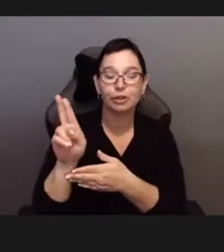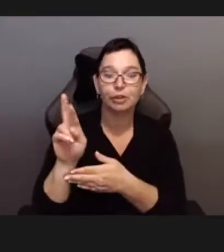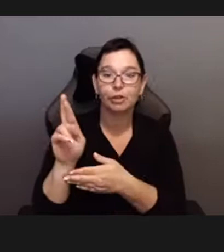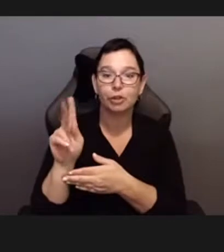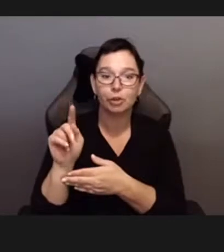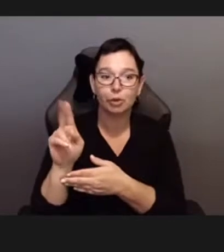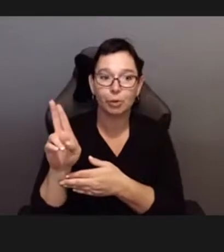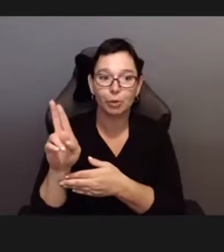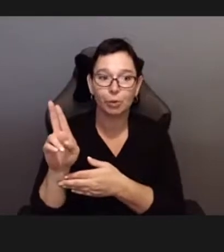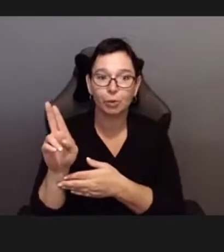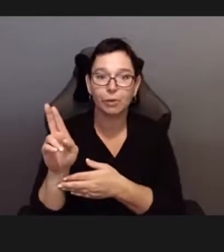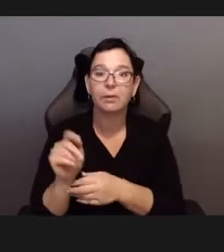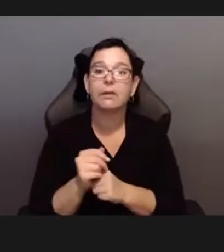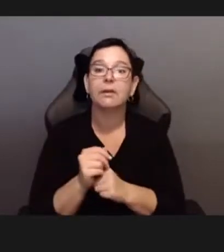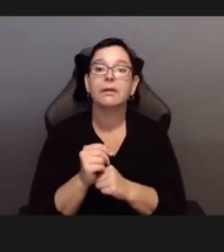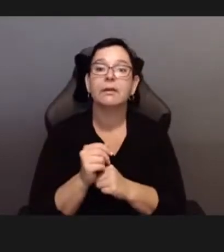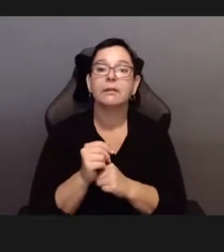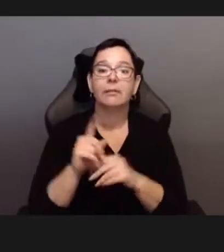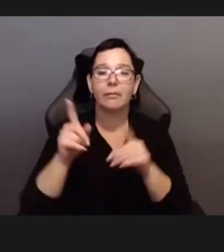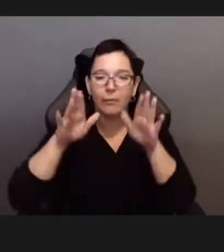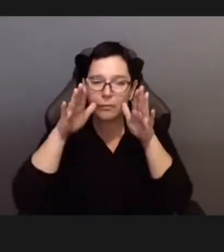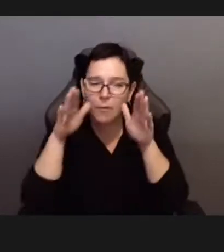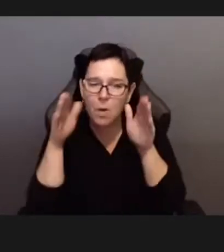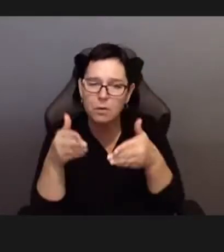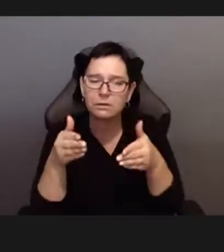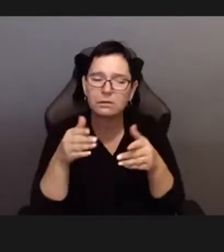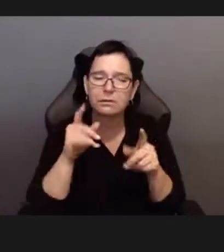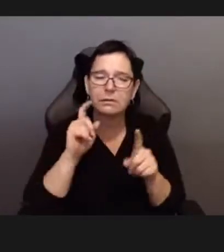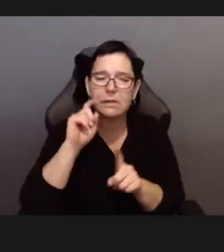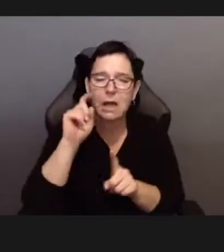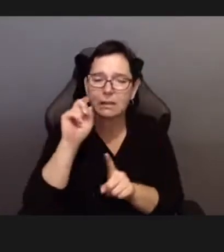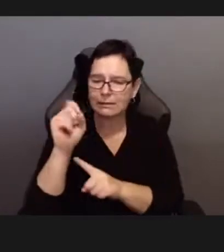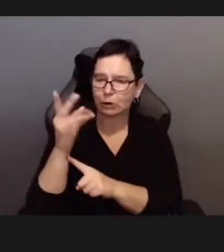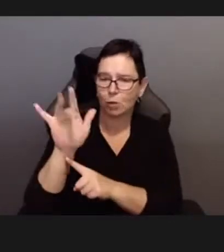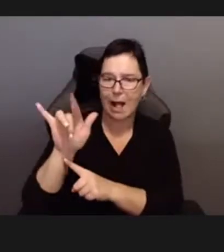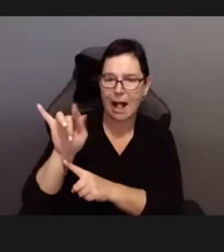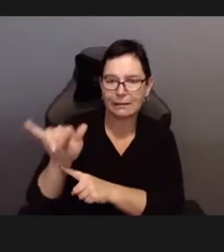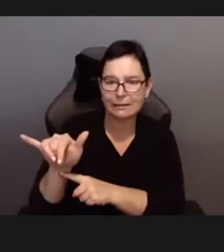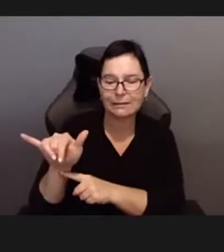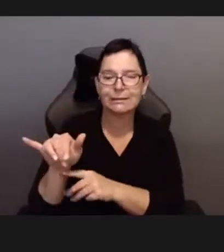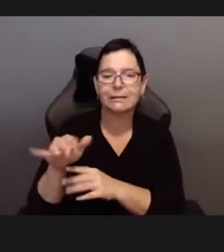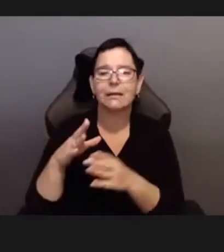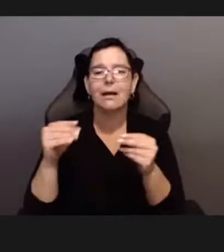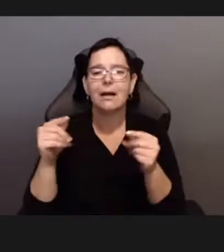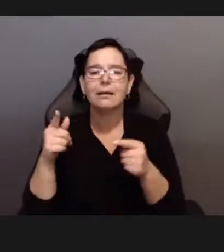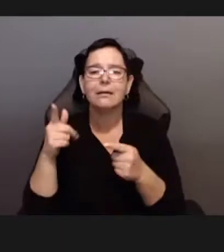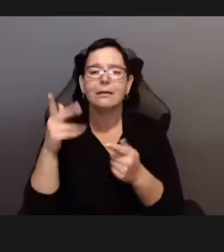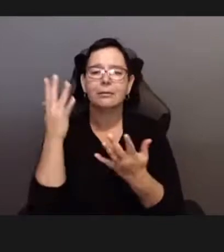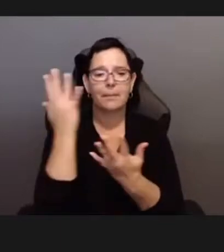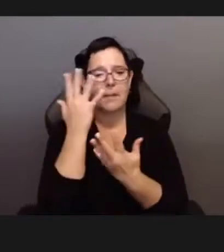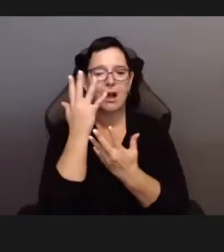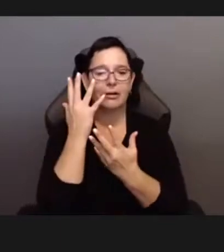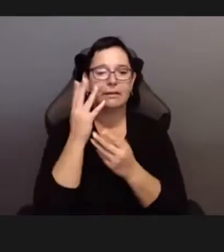I want to introduce Susanna Paasonen.